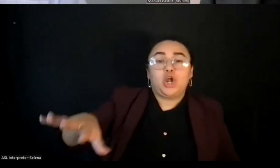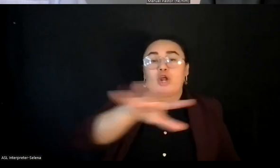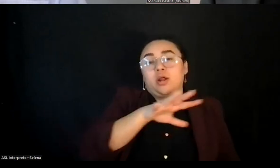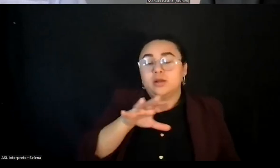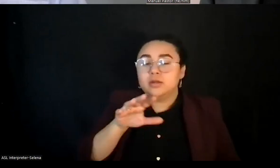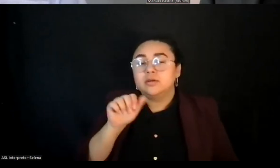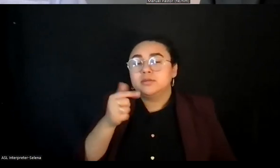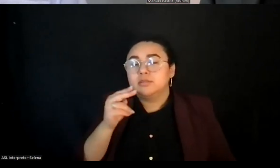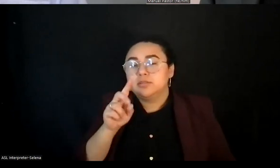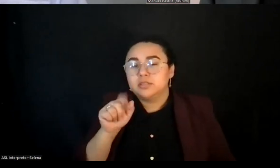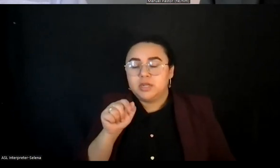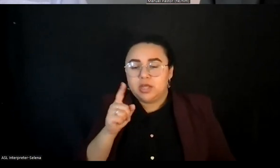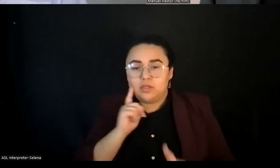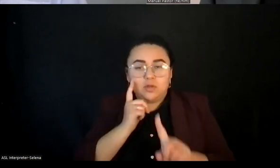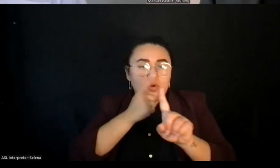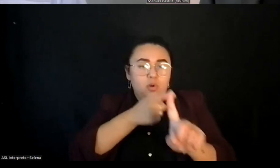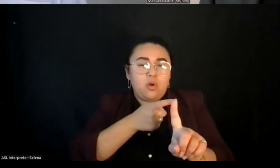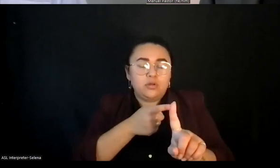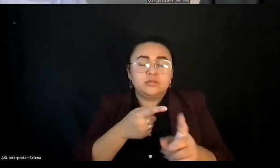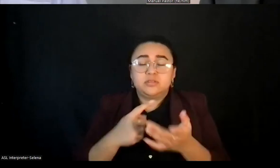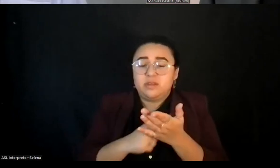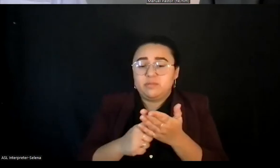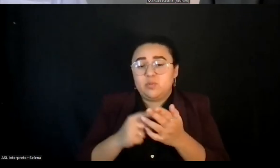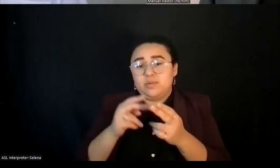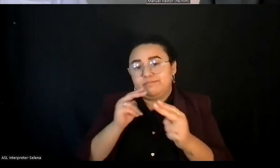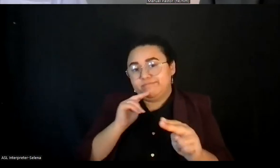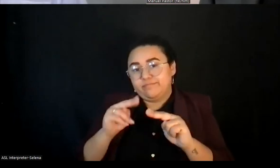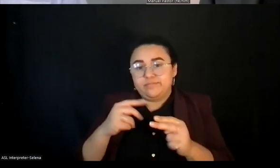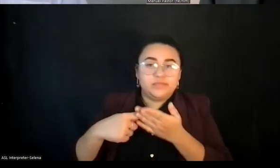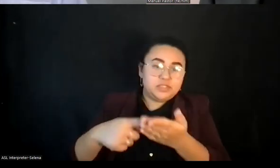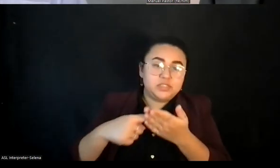So sometimes deciding what we're going to use resource dollars for and I know Eli's